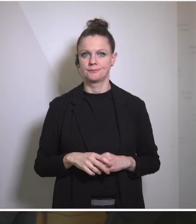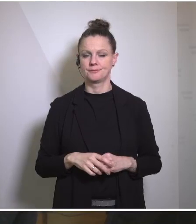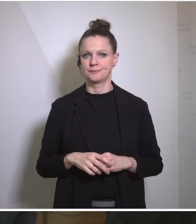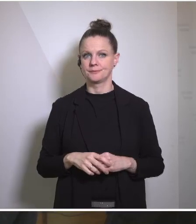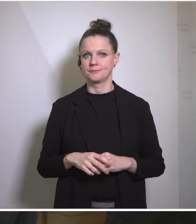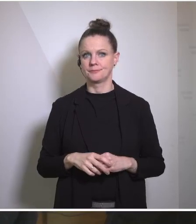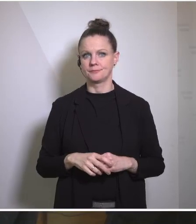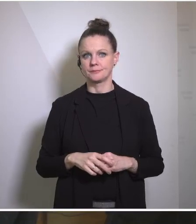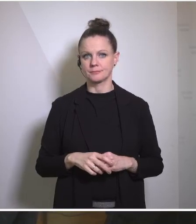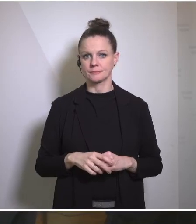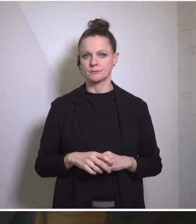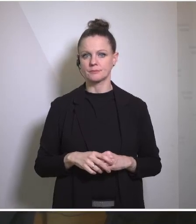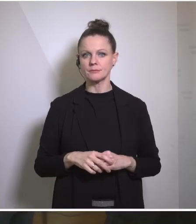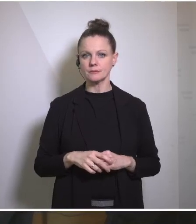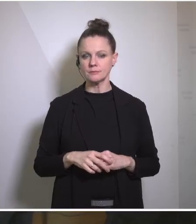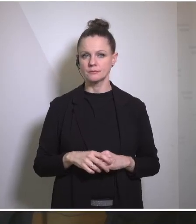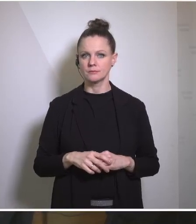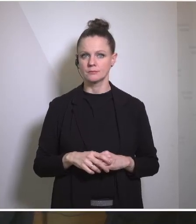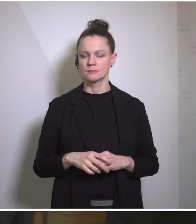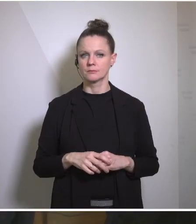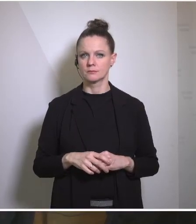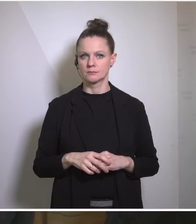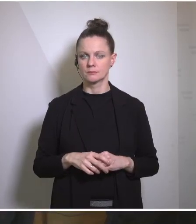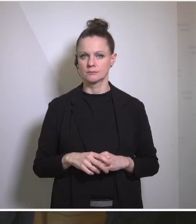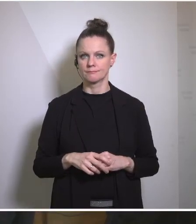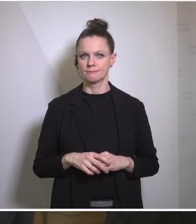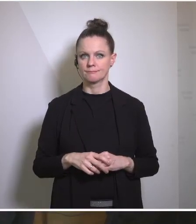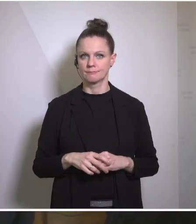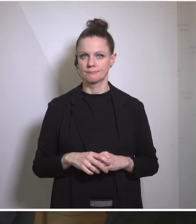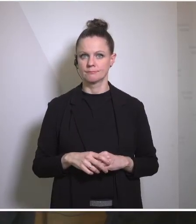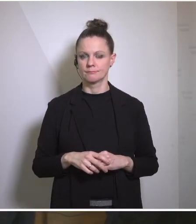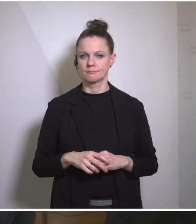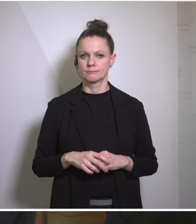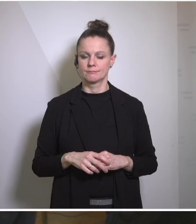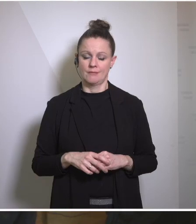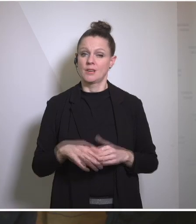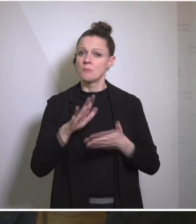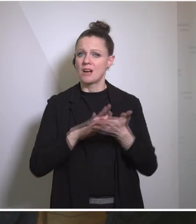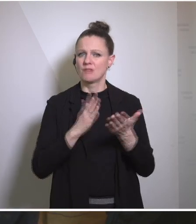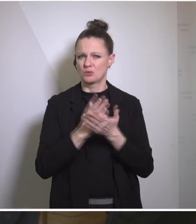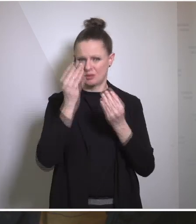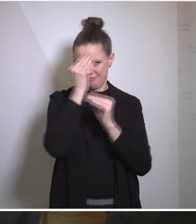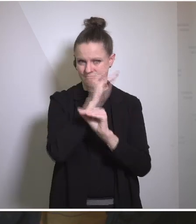Schallenberg: Okay, well, as I said already at the beginning and I was just recently,